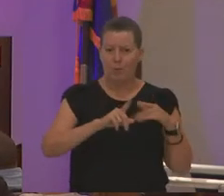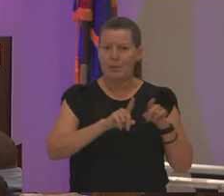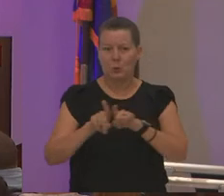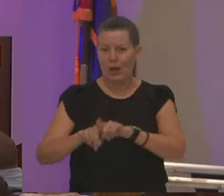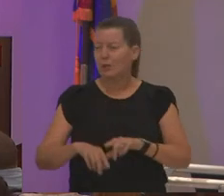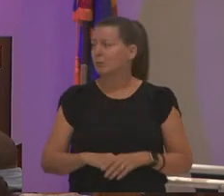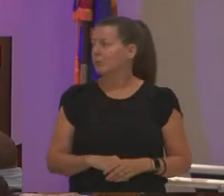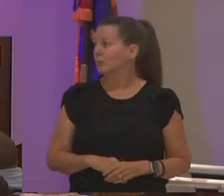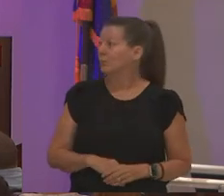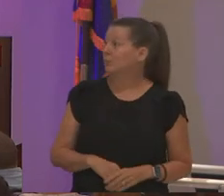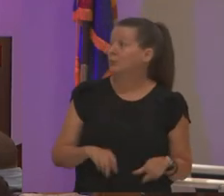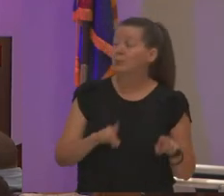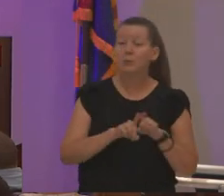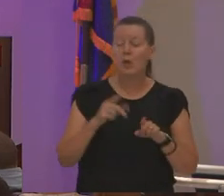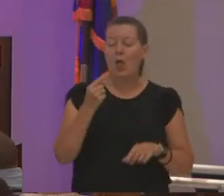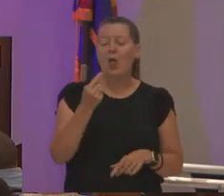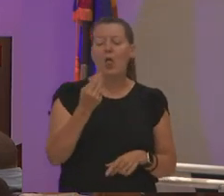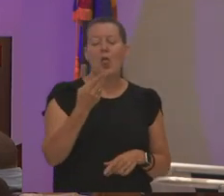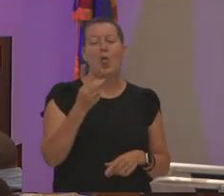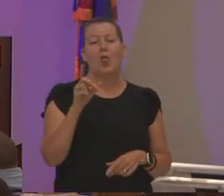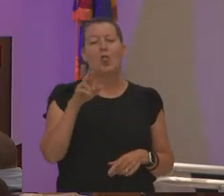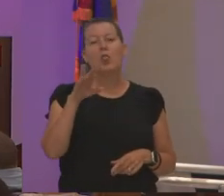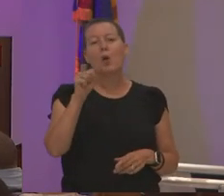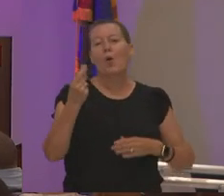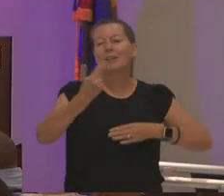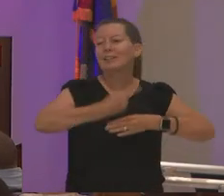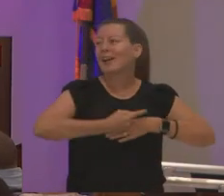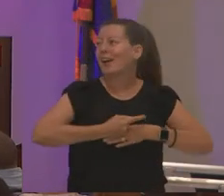and also thor's day you know okay i had to find out the thunderbird was thor